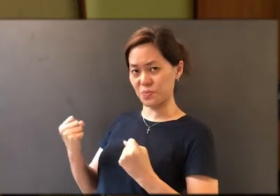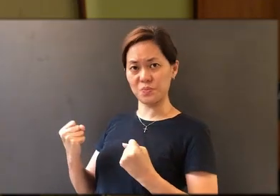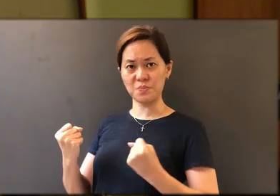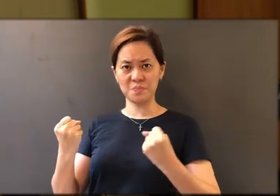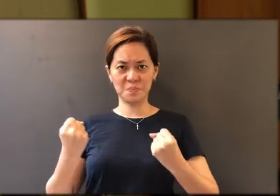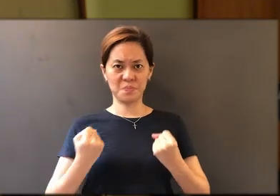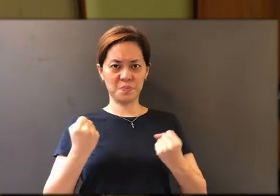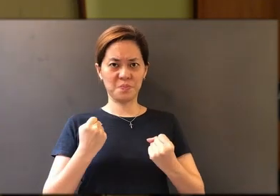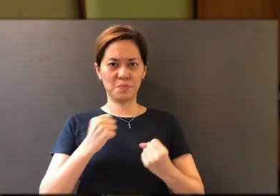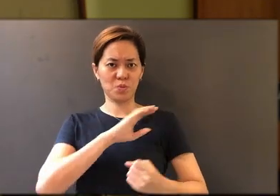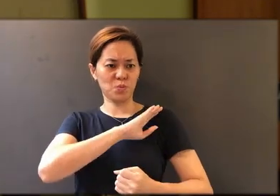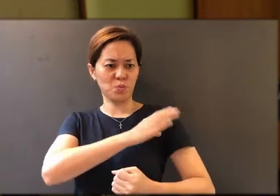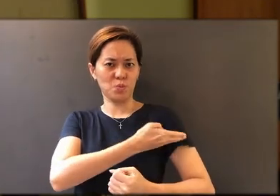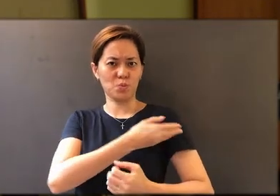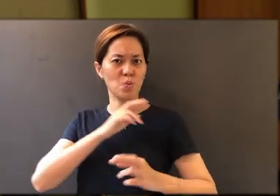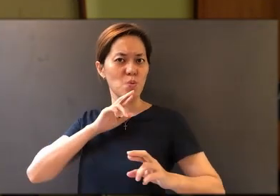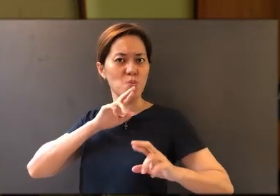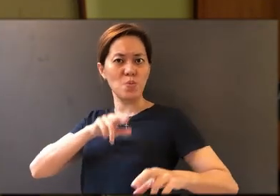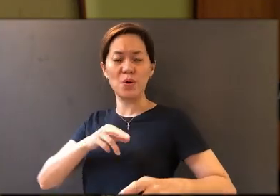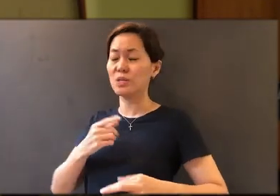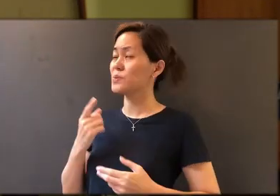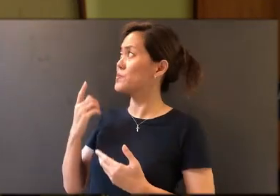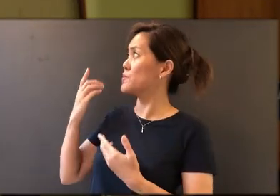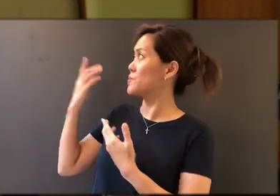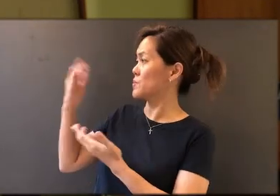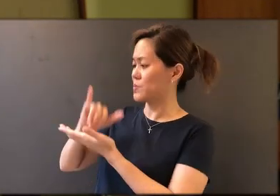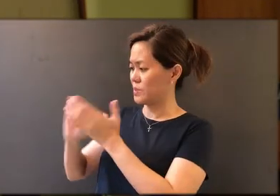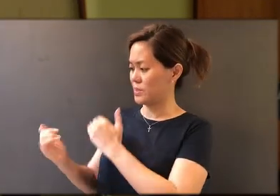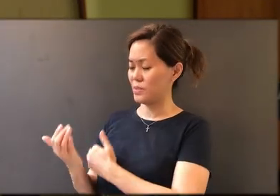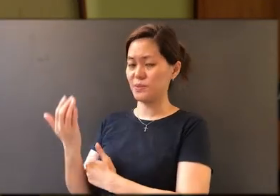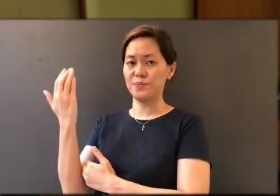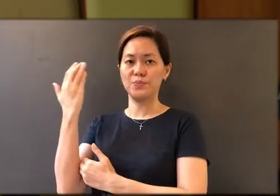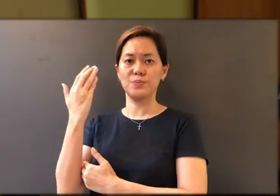boldness and the strength to respond to You this very morning, that we